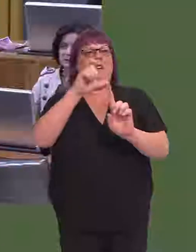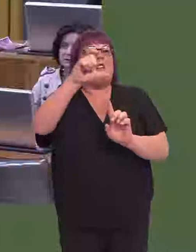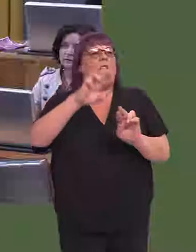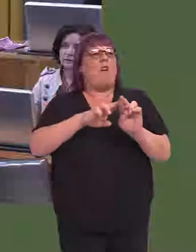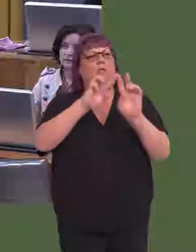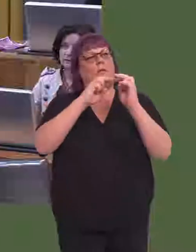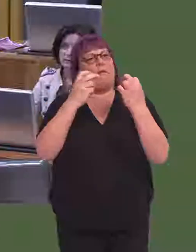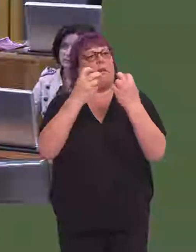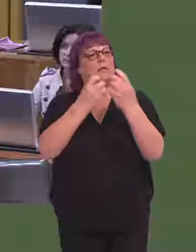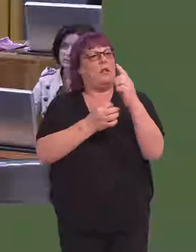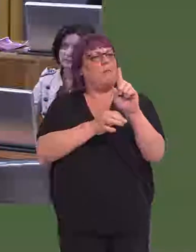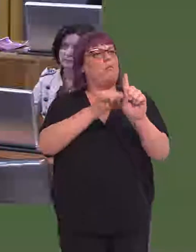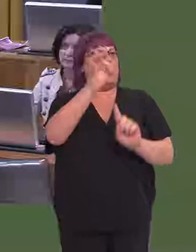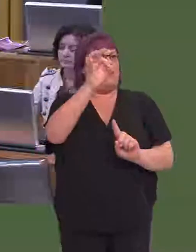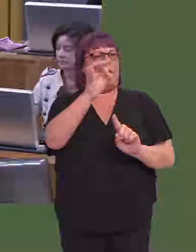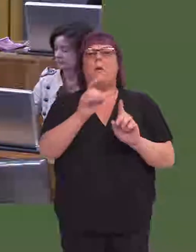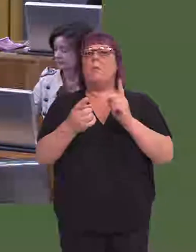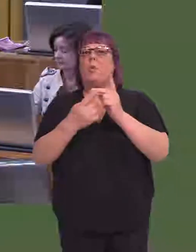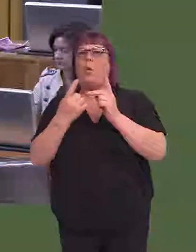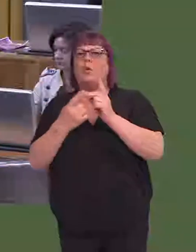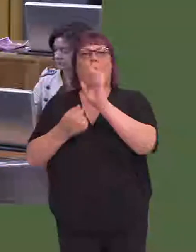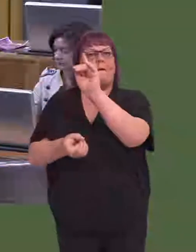are wider opportunities to bring together other local heritage landmarks, including,